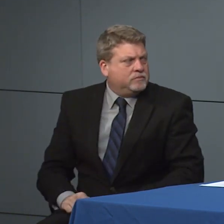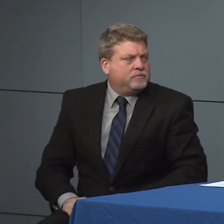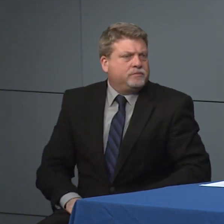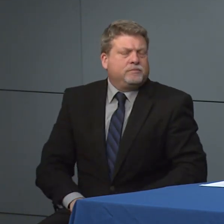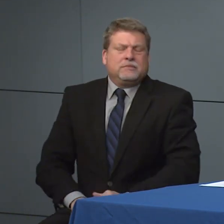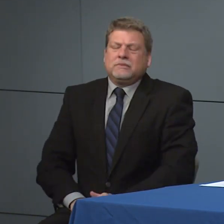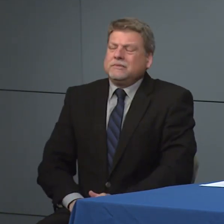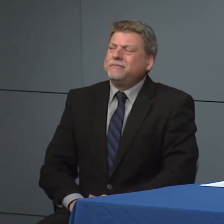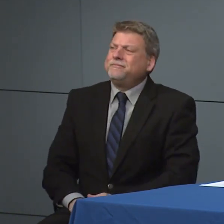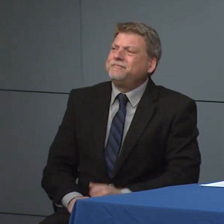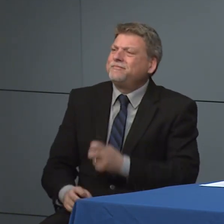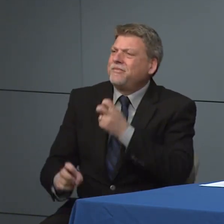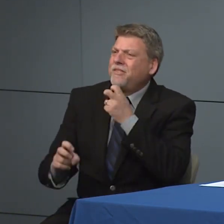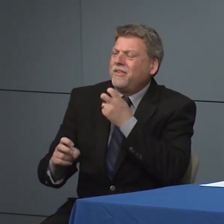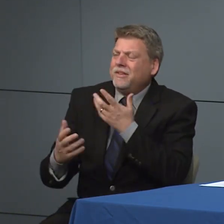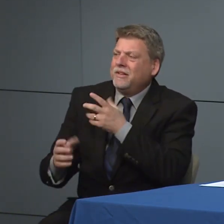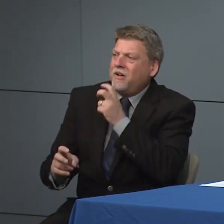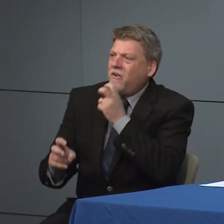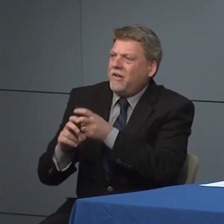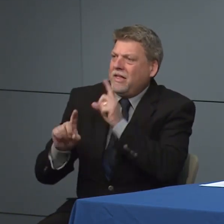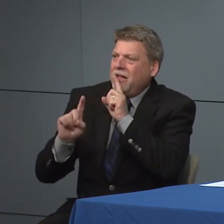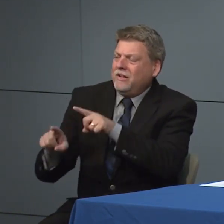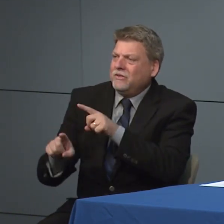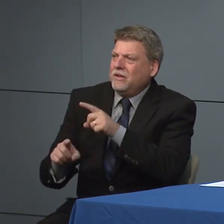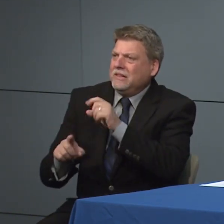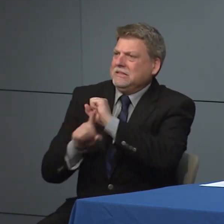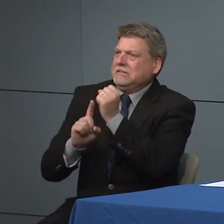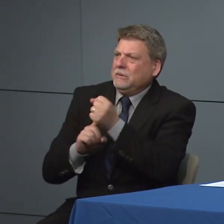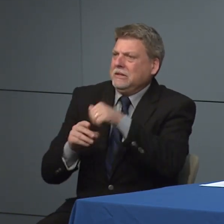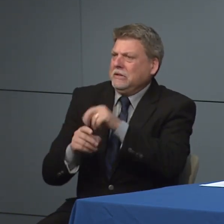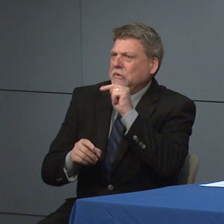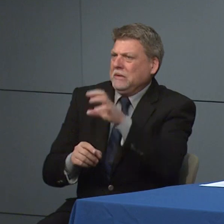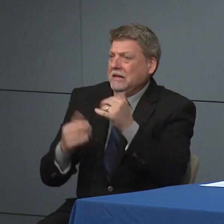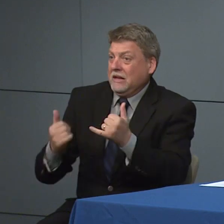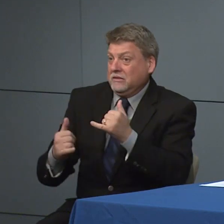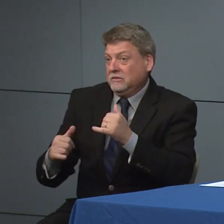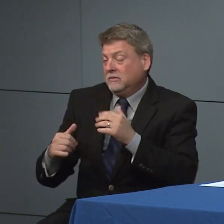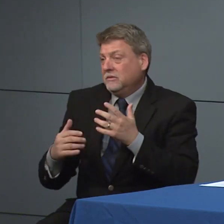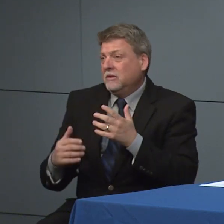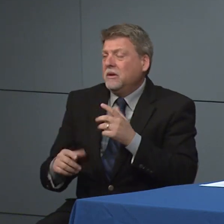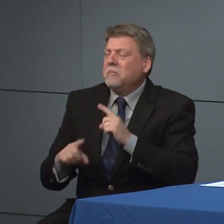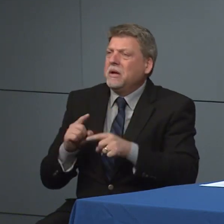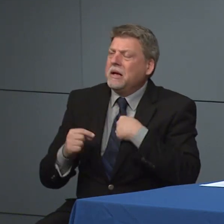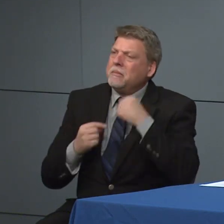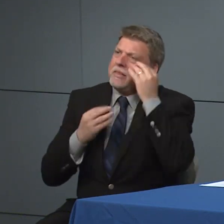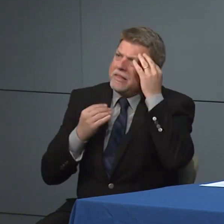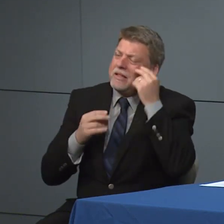I think that's all that hard to say, but I think that we have had and again thinking through the stages of an